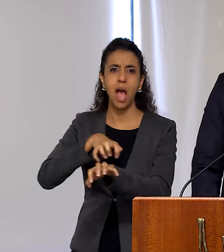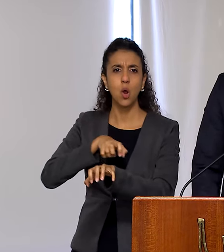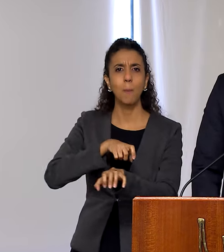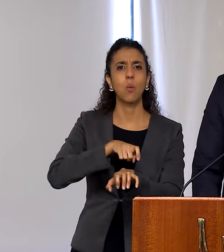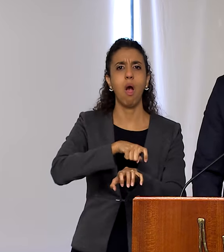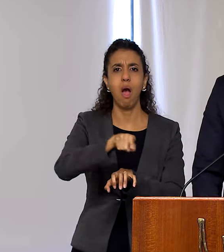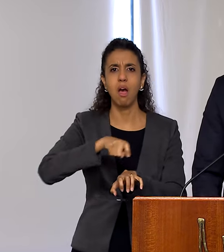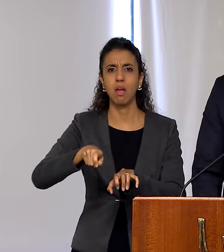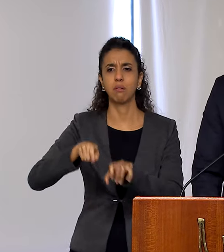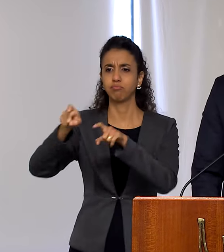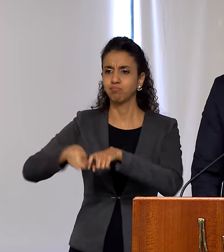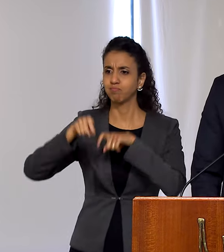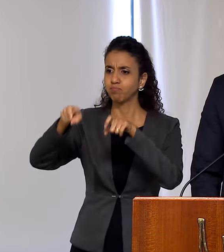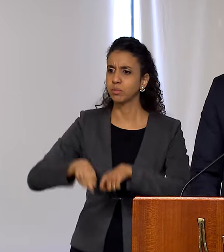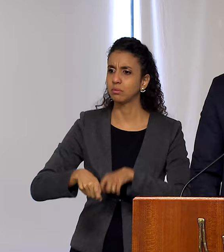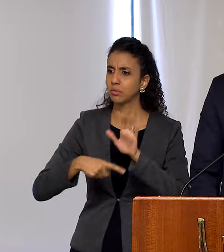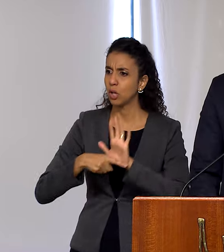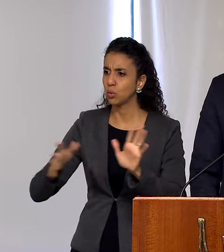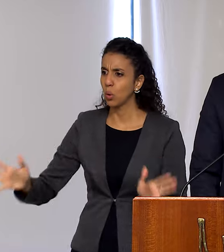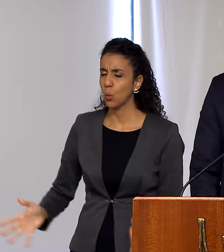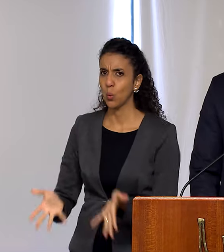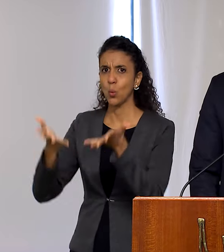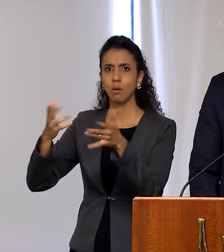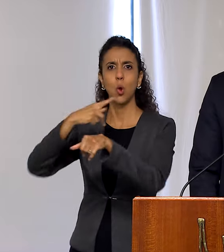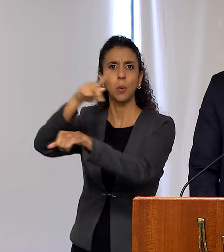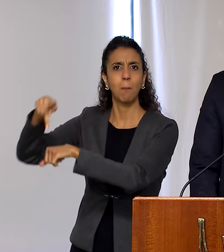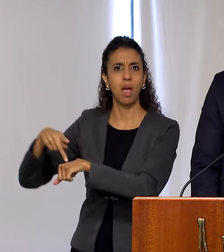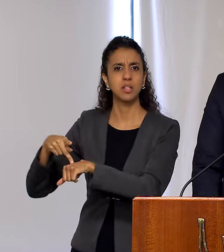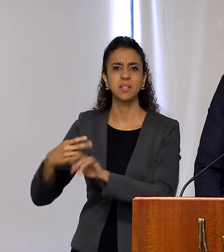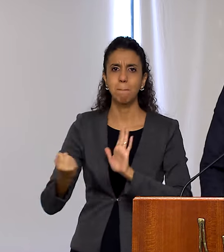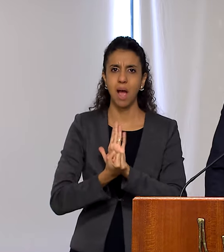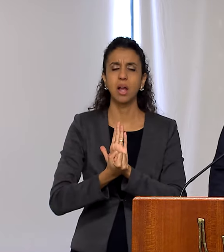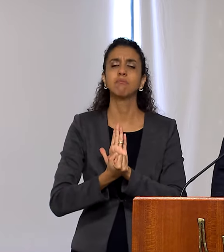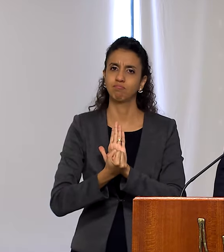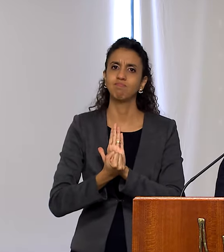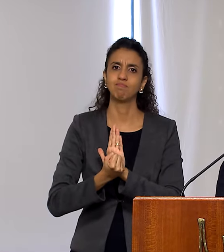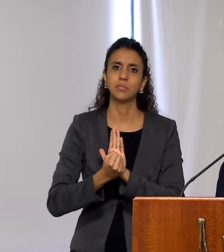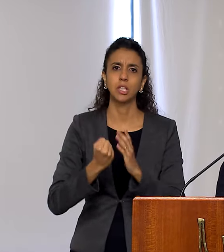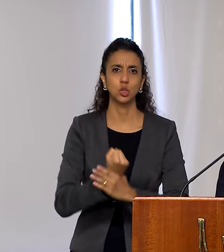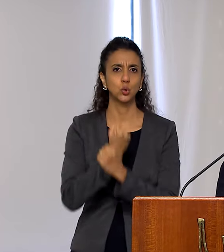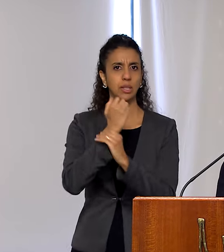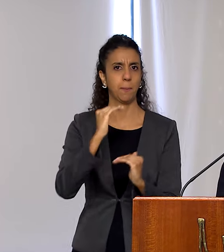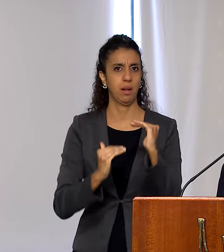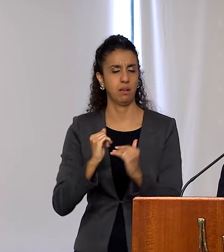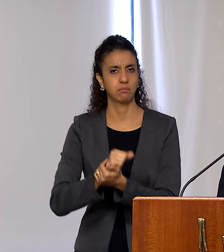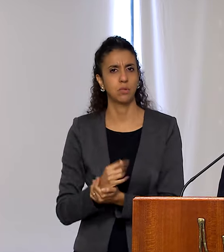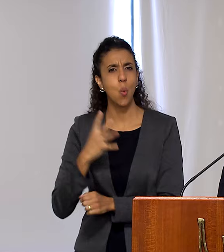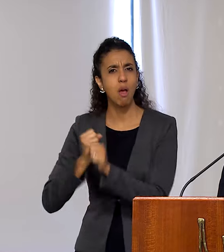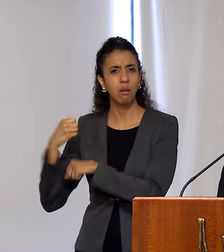to feed the planet, has the mark of sustainability. Forty years of investments in science have allowed us